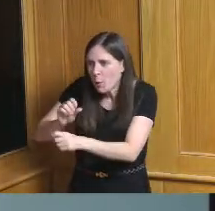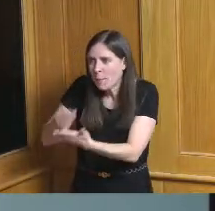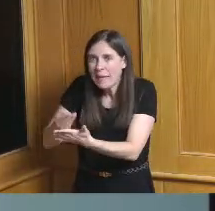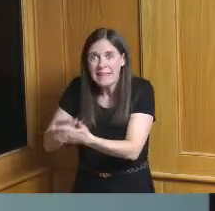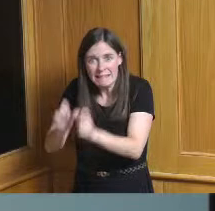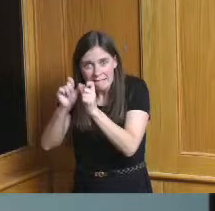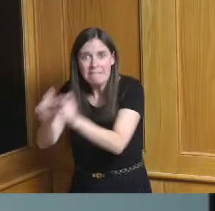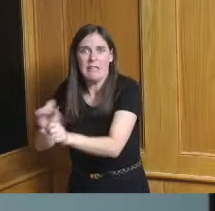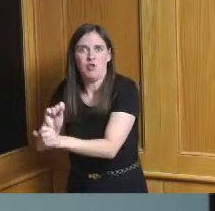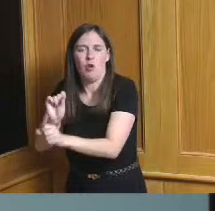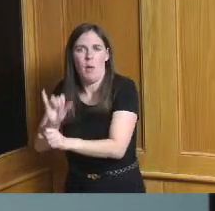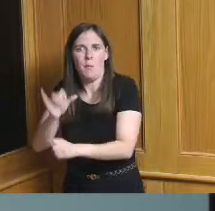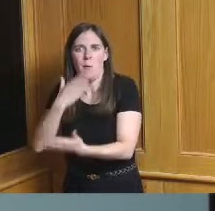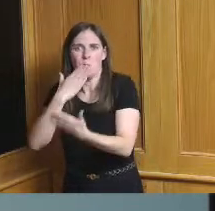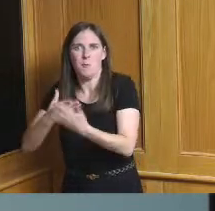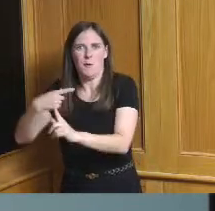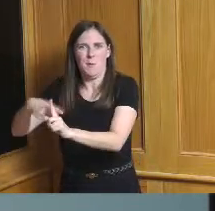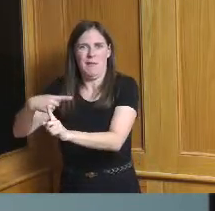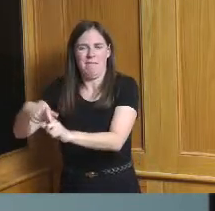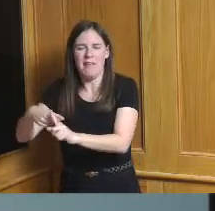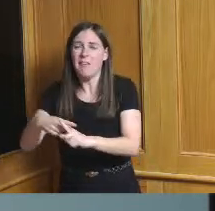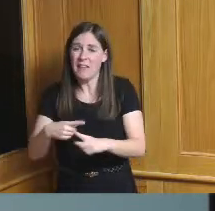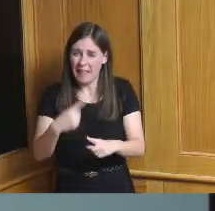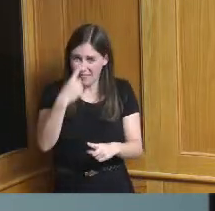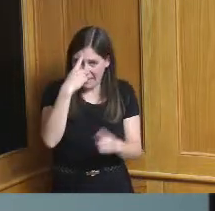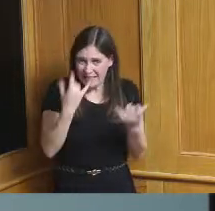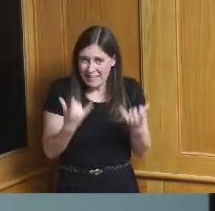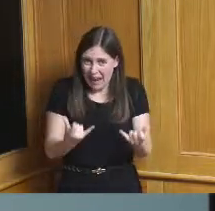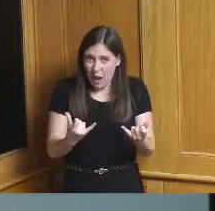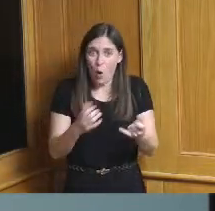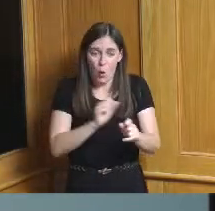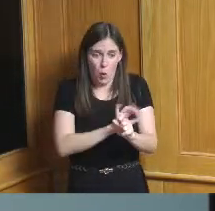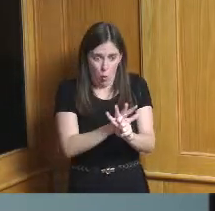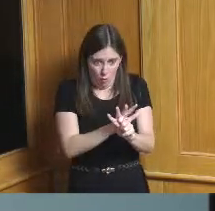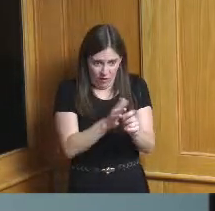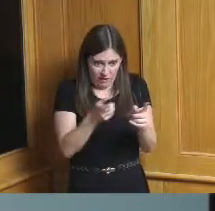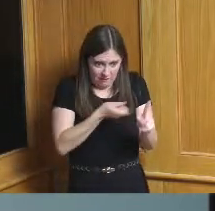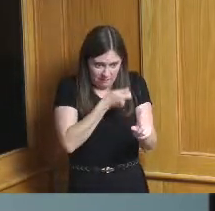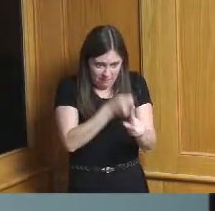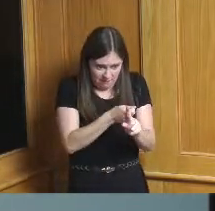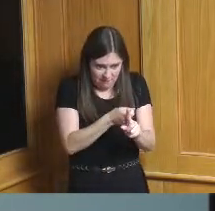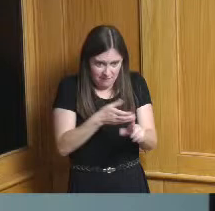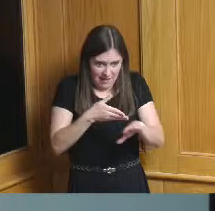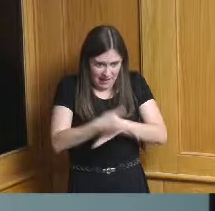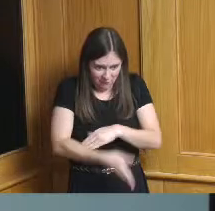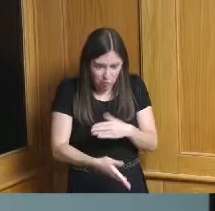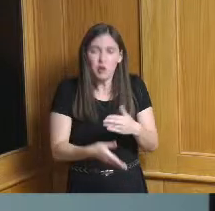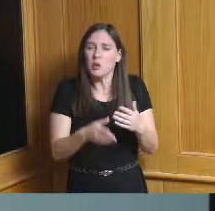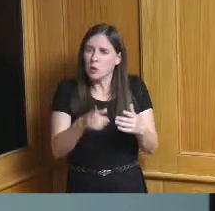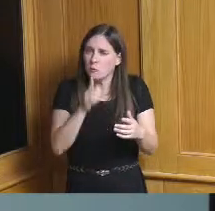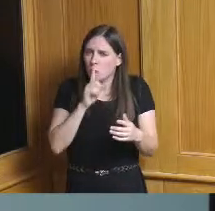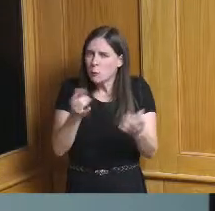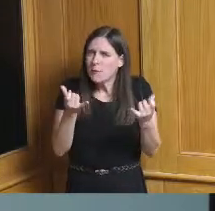I think that even postcode that's true all of that but what we understand is that we don't have even